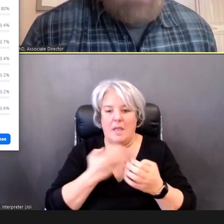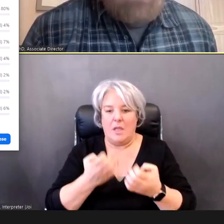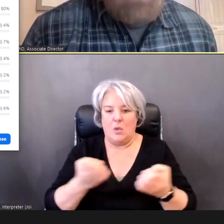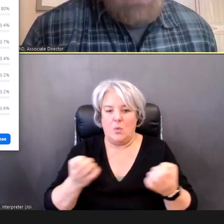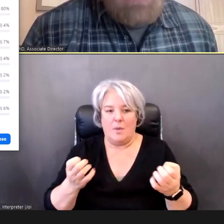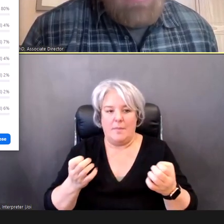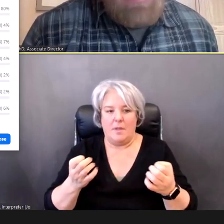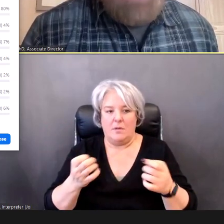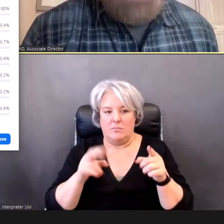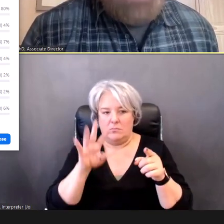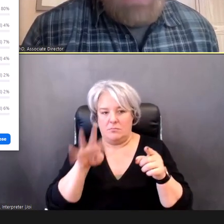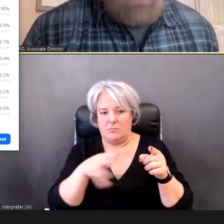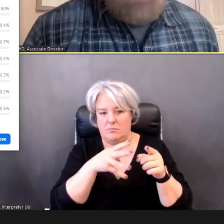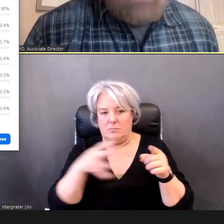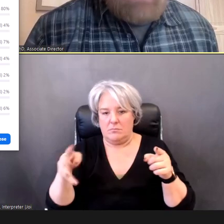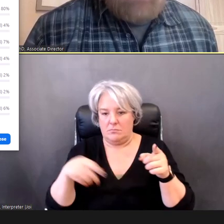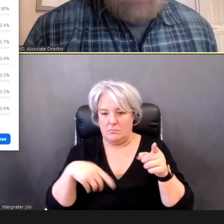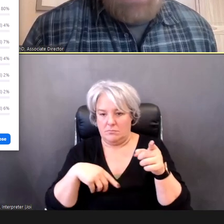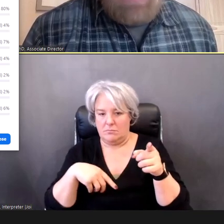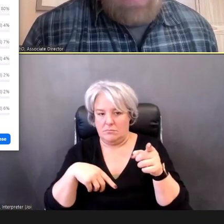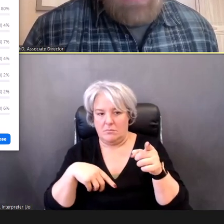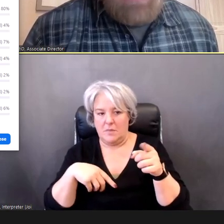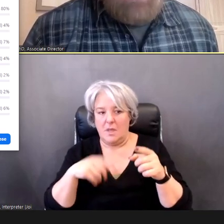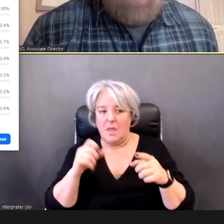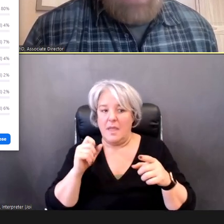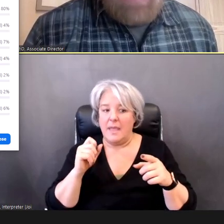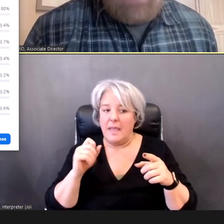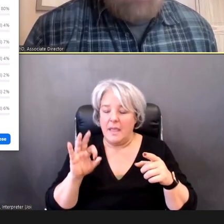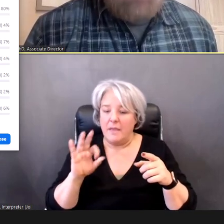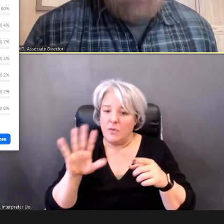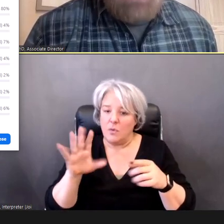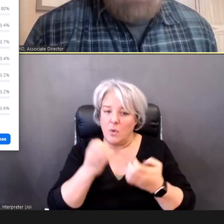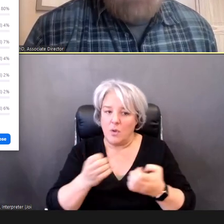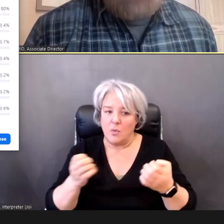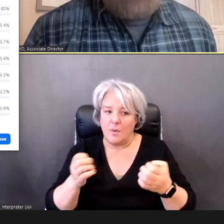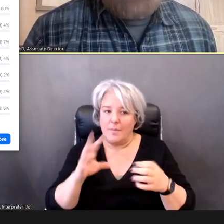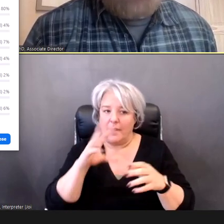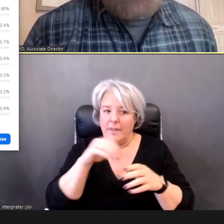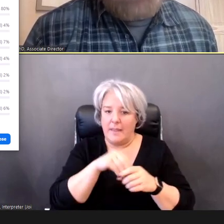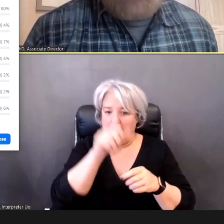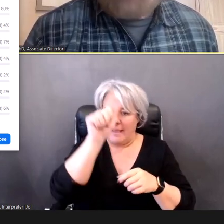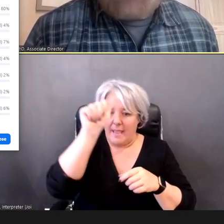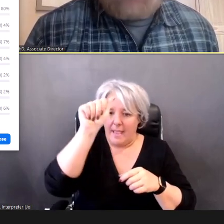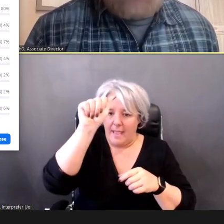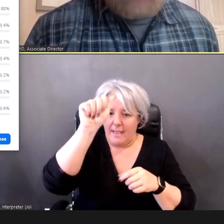If it's in that A column, Gee, some people seem to have having